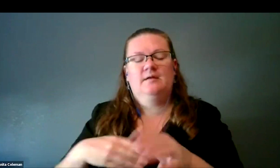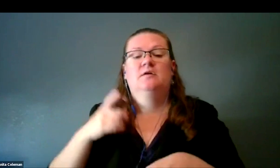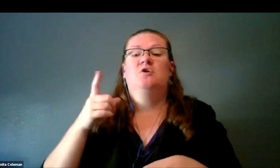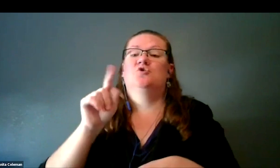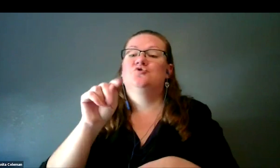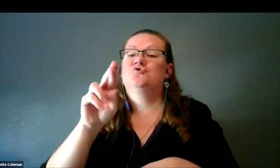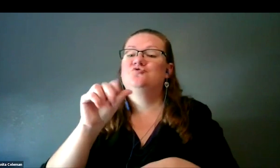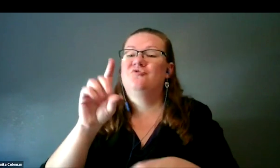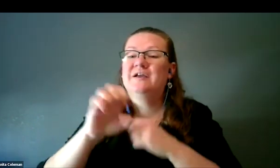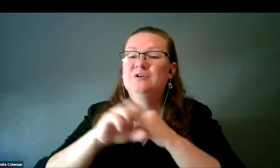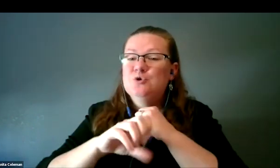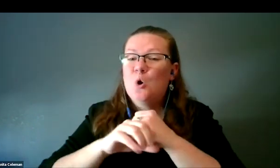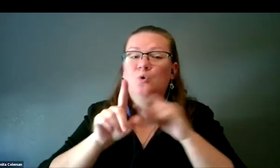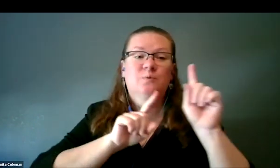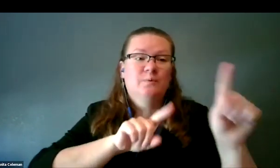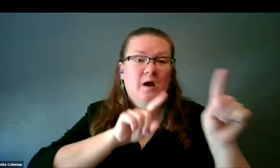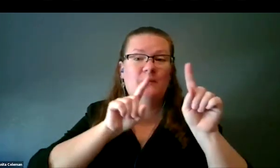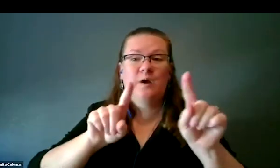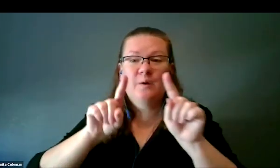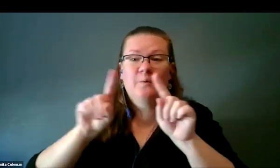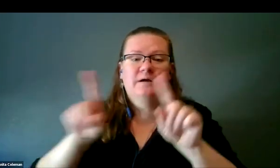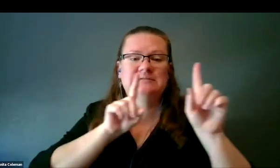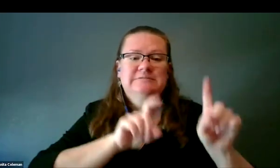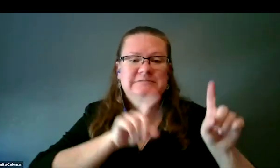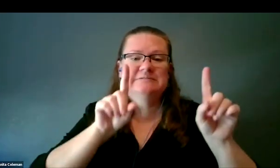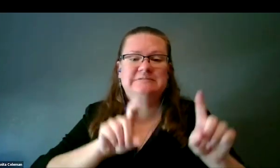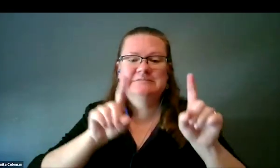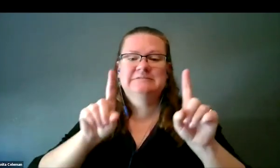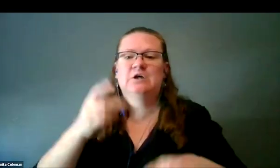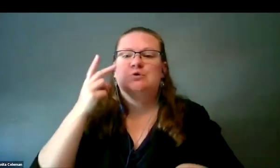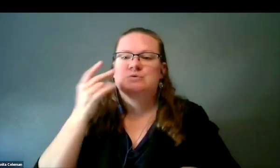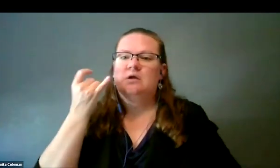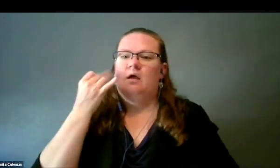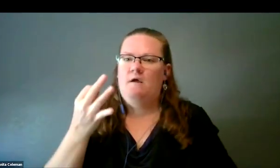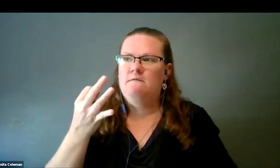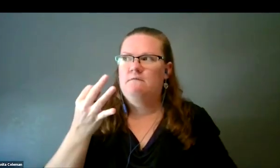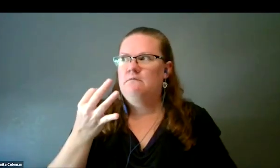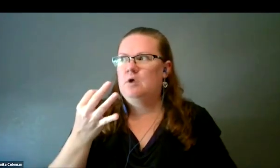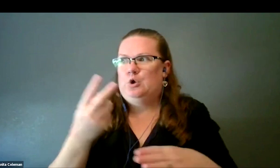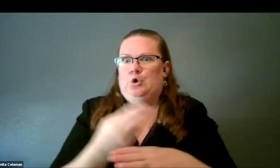We were testing to verify the integrity of these objects. Are they usable?